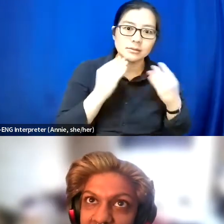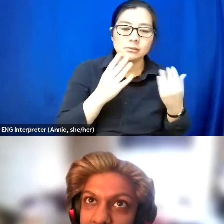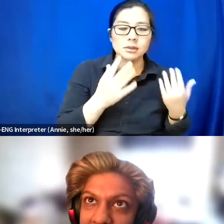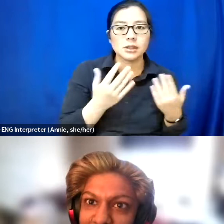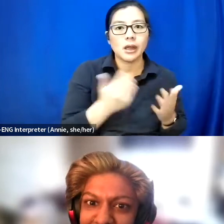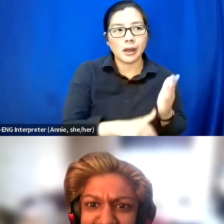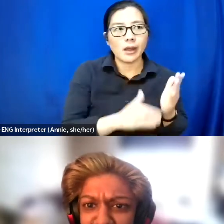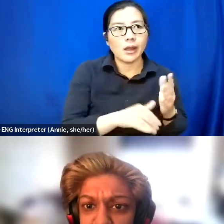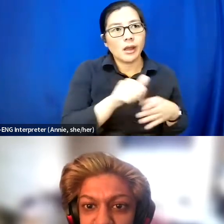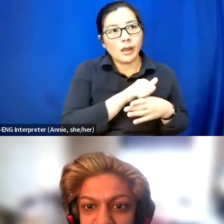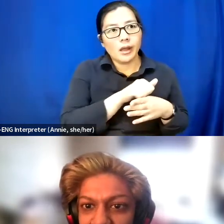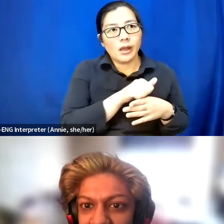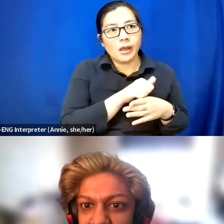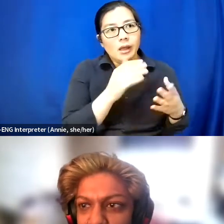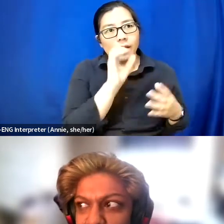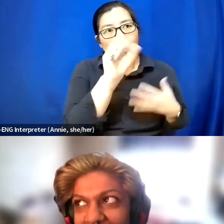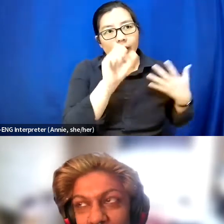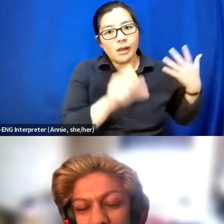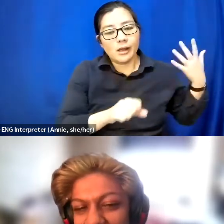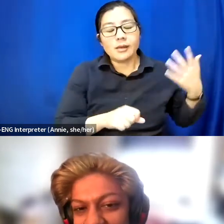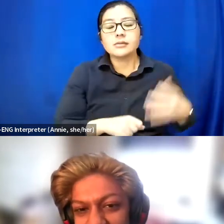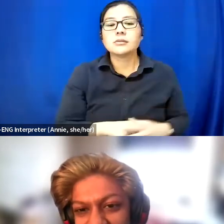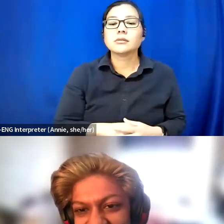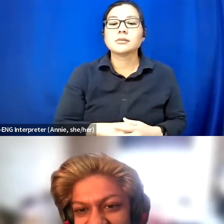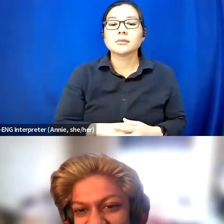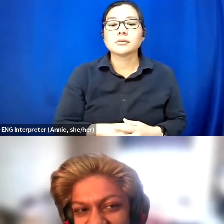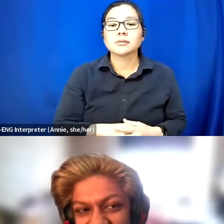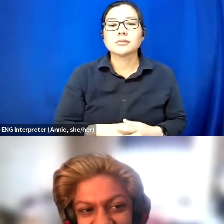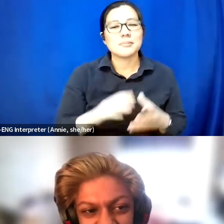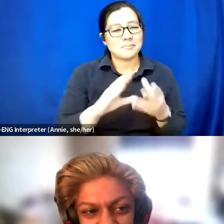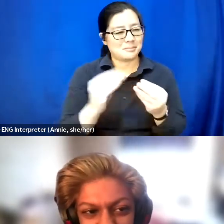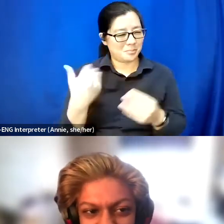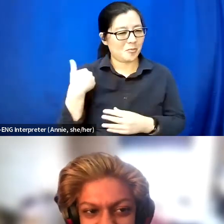as I mentioned before I really wanted to be in fiction work.